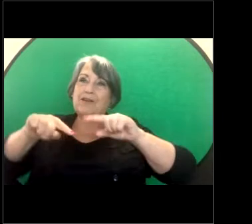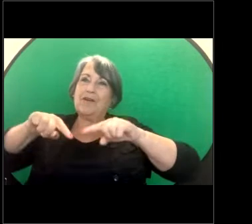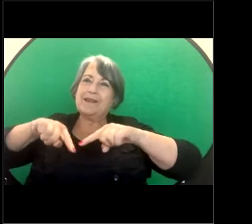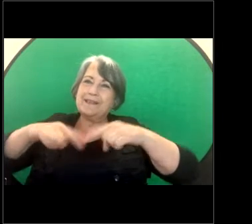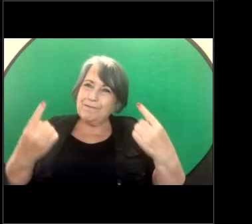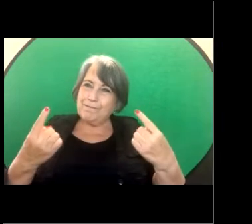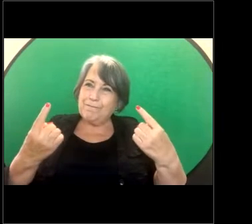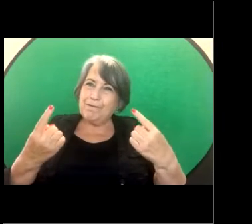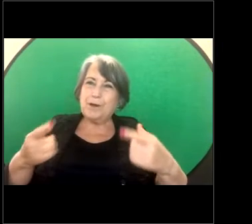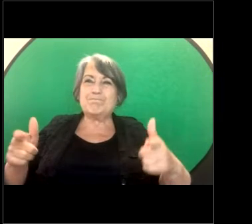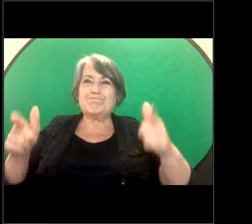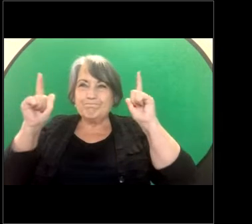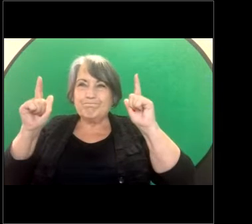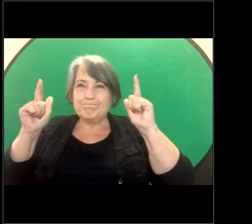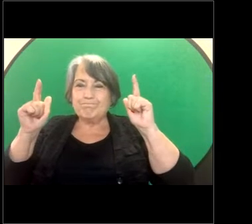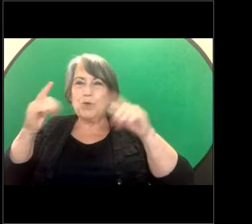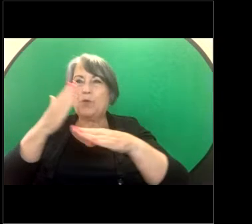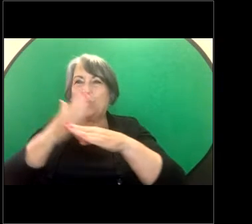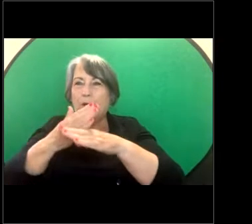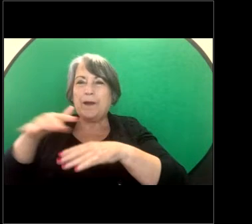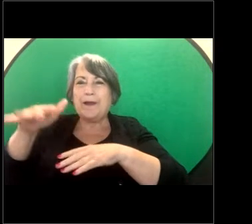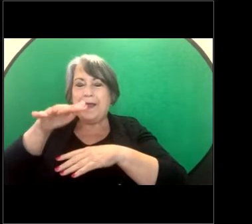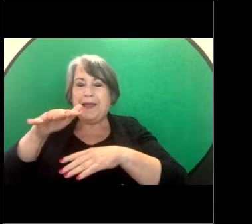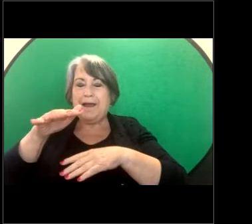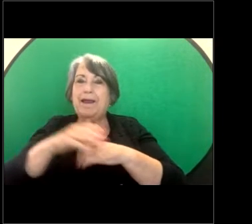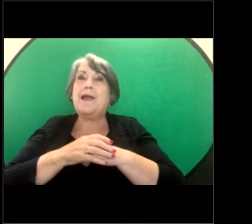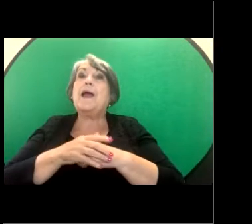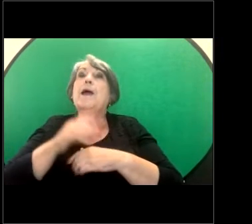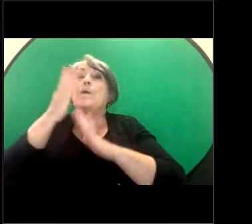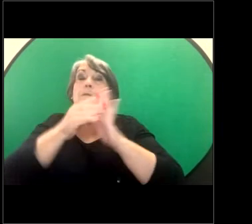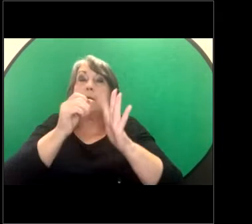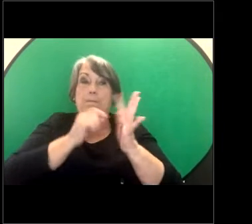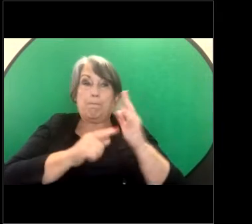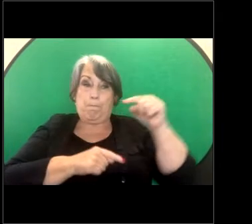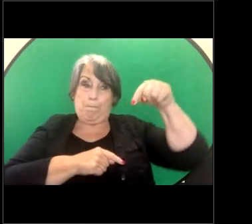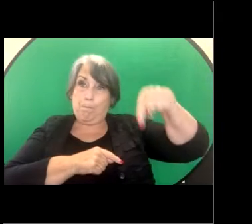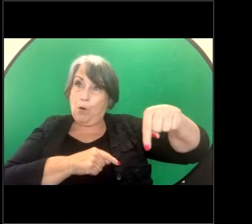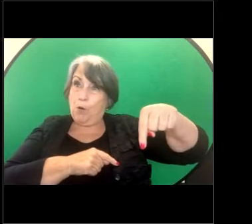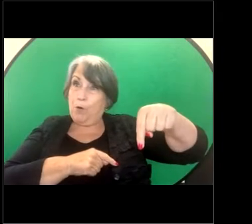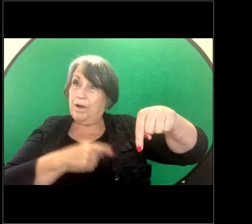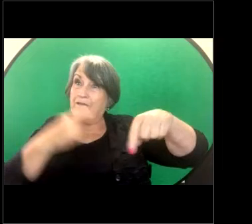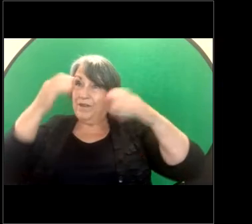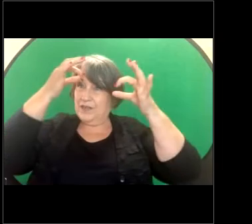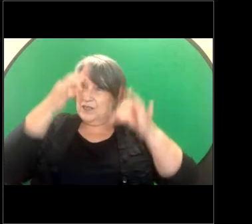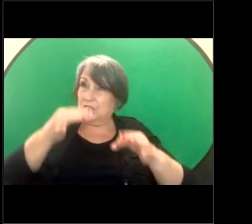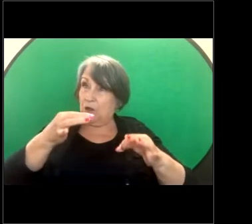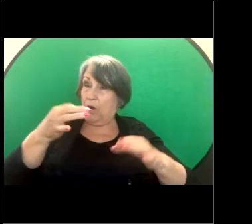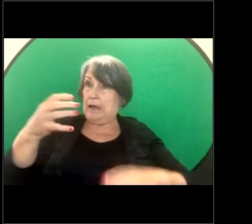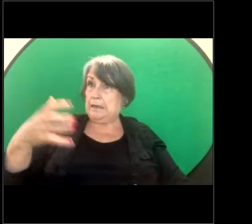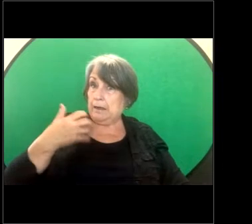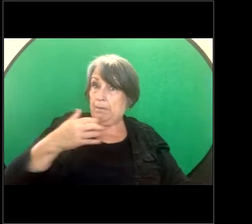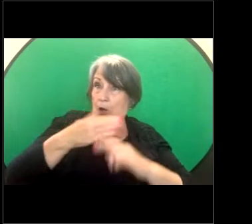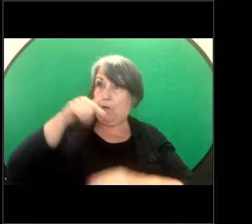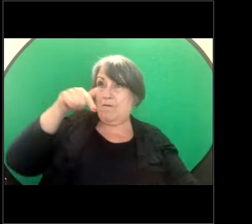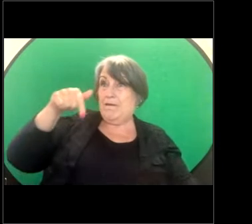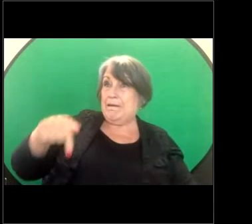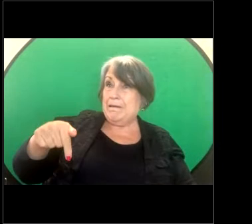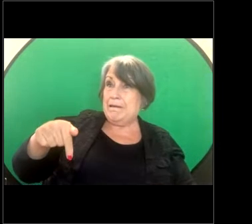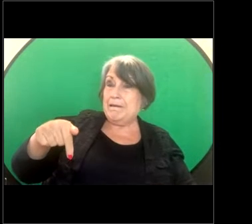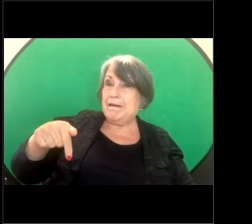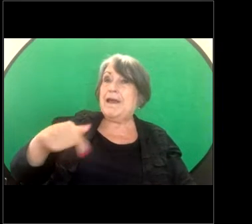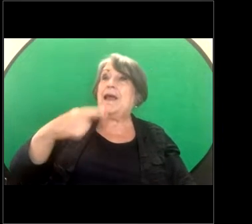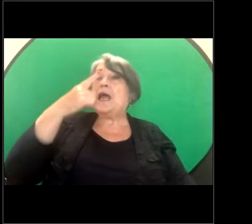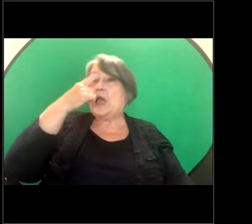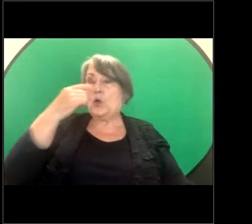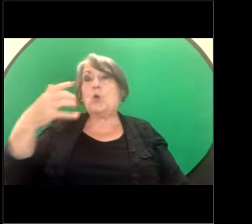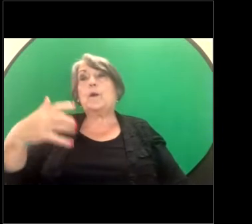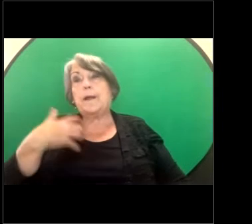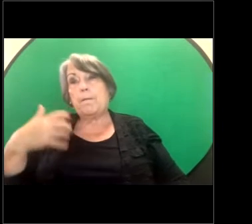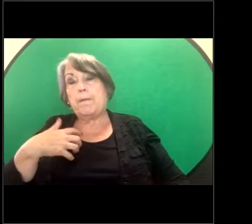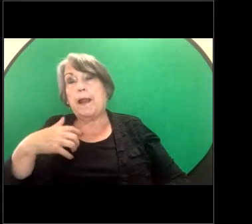so what that means is Paul, if he did decide to make a complaint, could complain either in the QLD